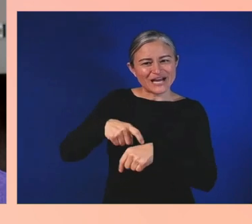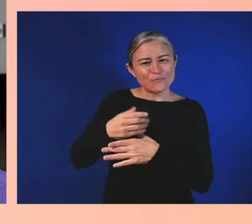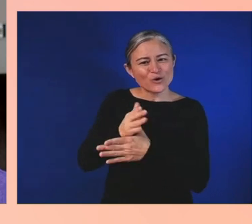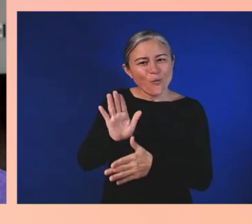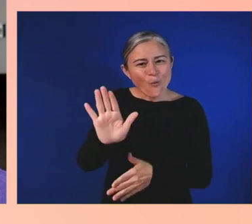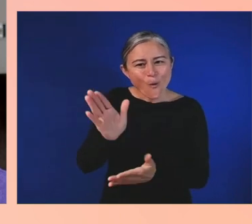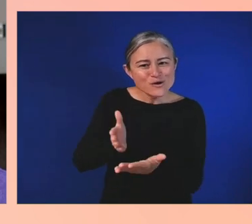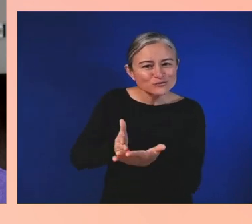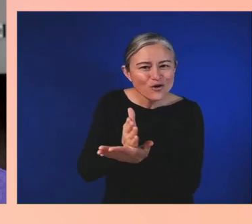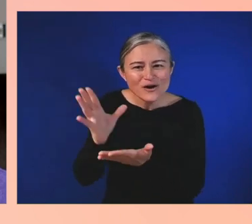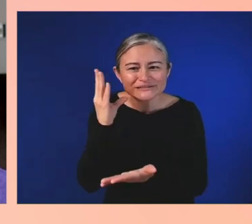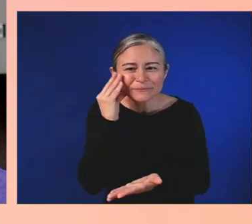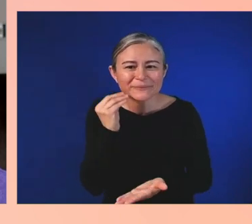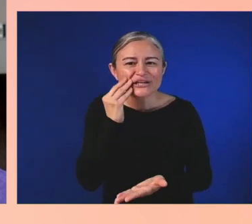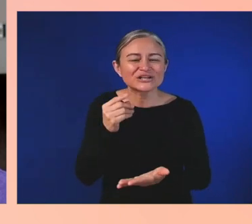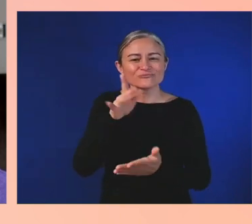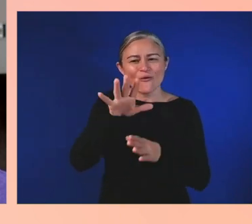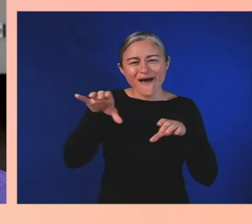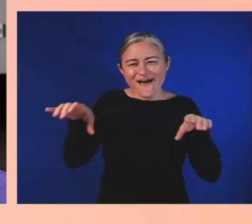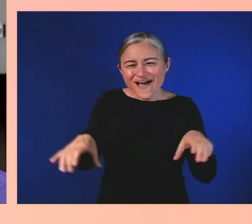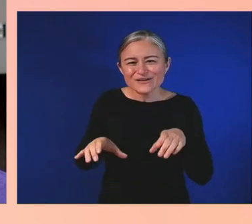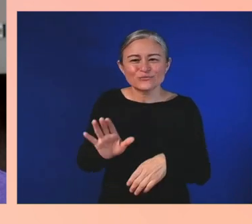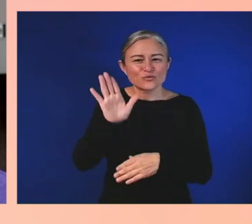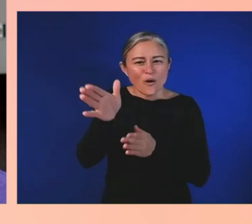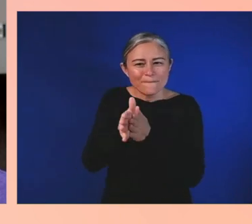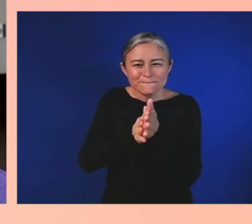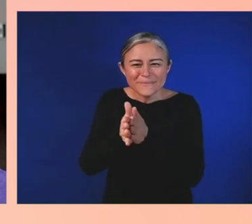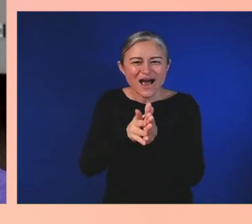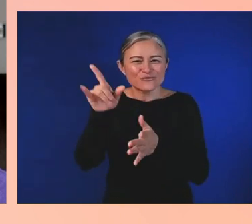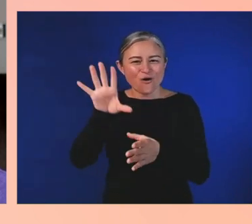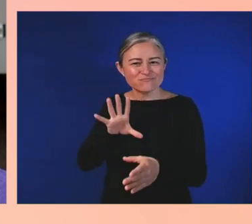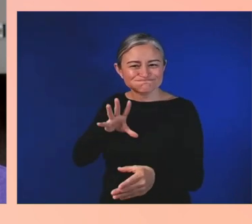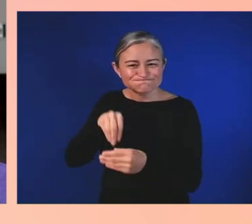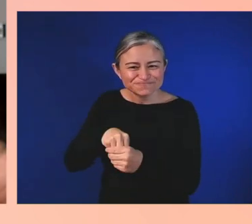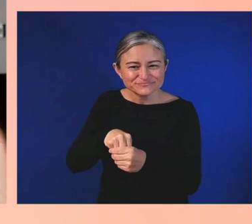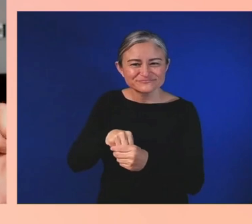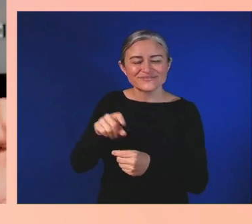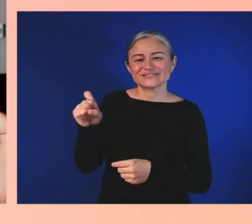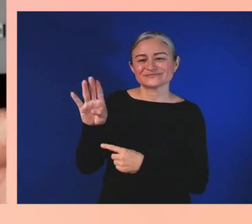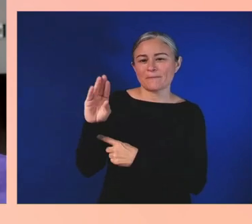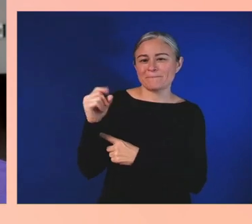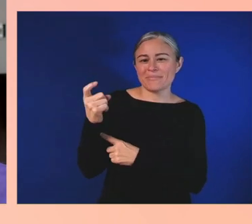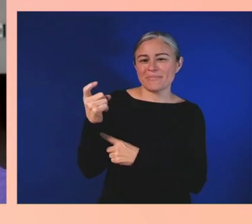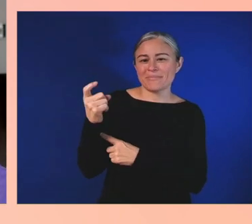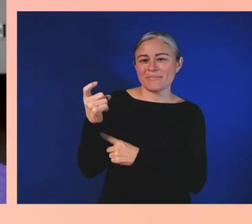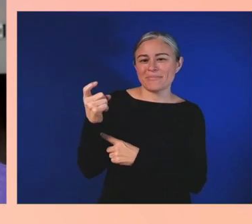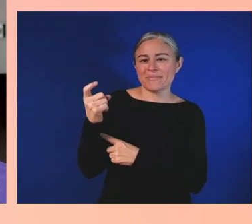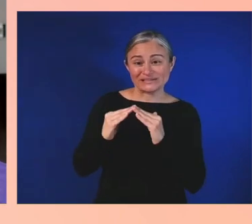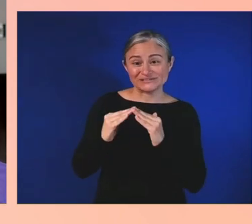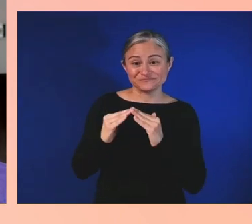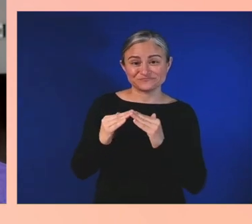in the Xbox community; it means a lot to us. Thanks. Now at Xbox, we